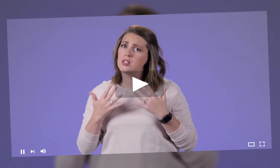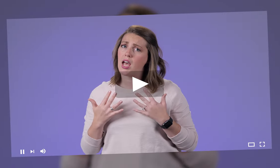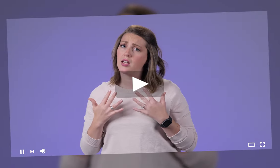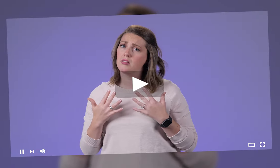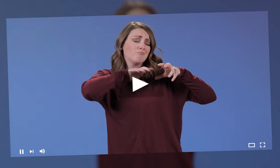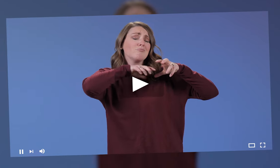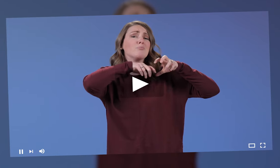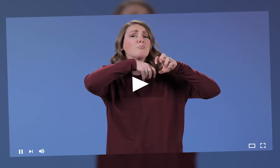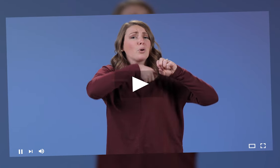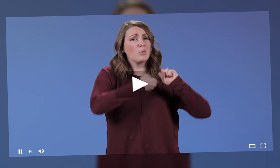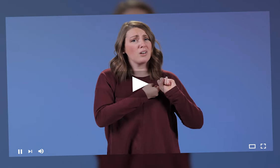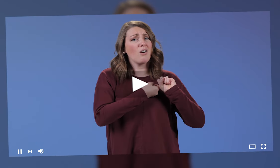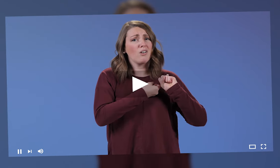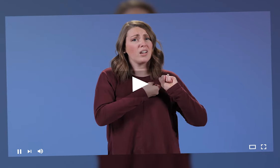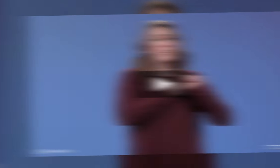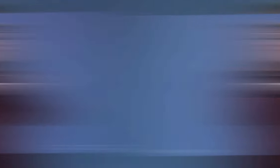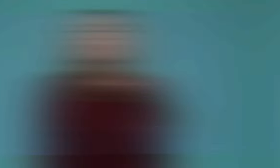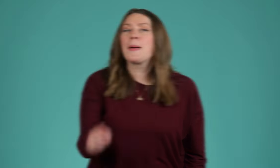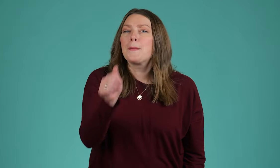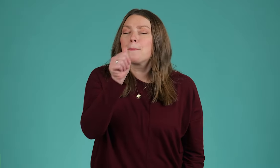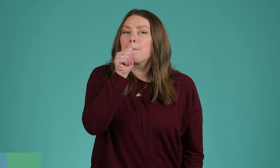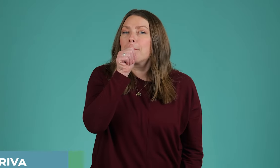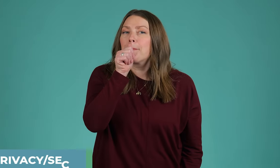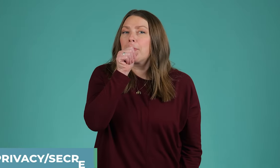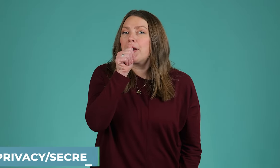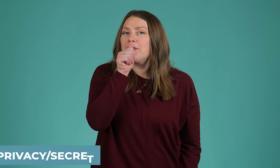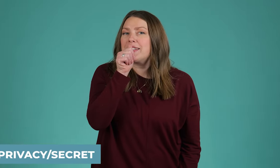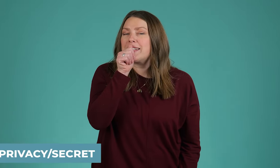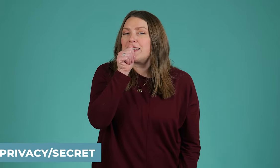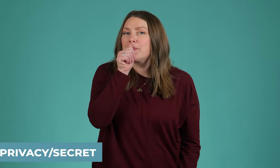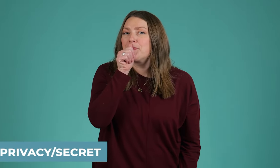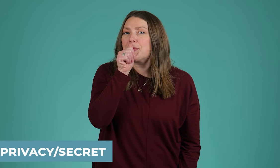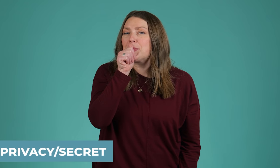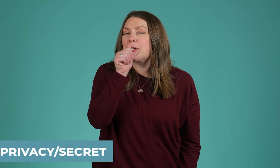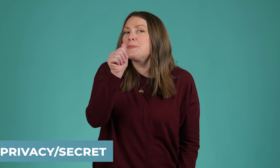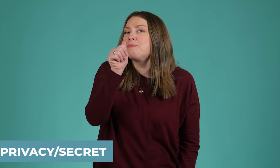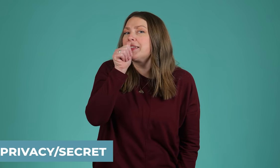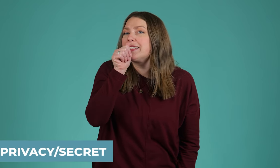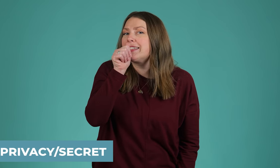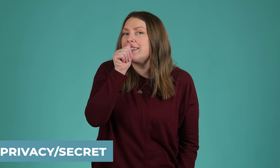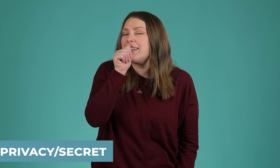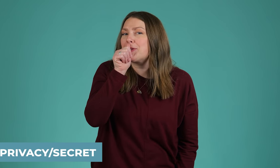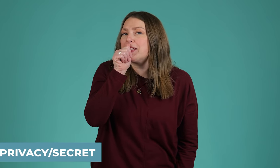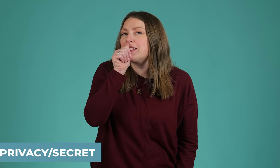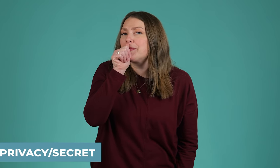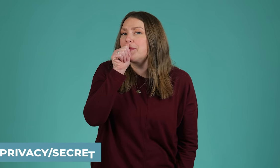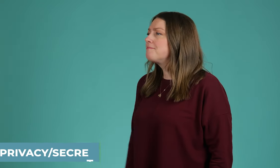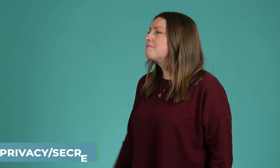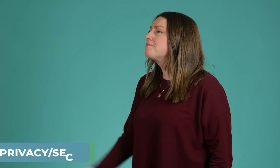We've left a link in the description Privacy or secret.